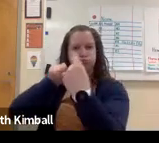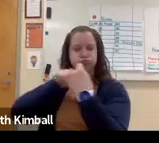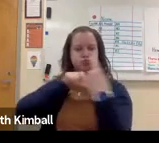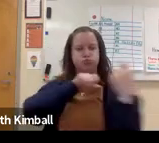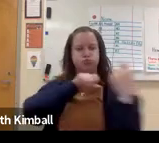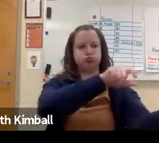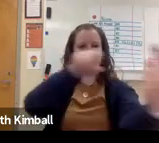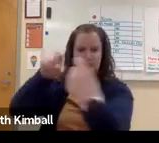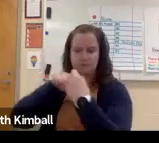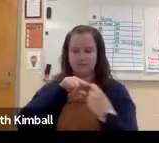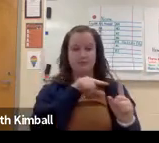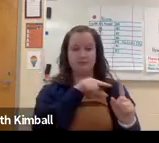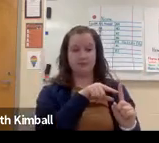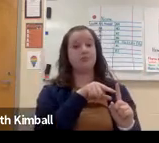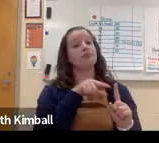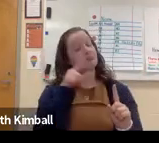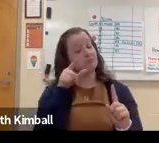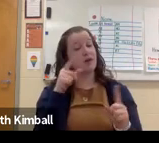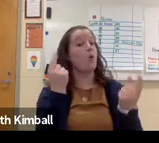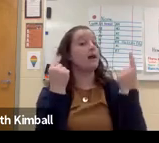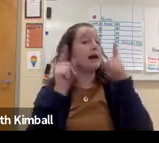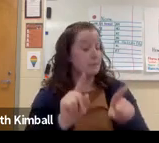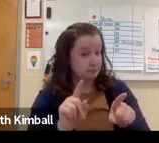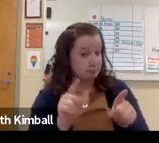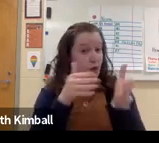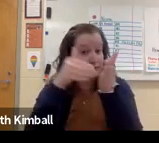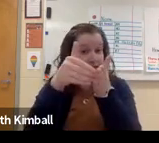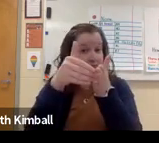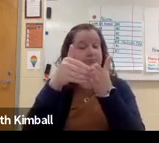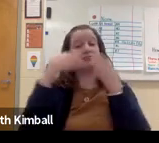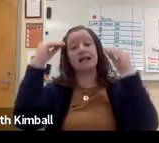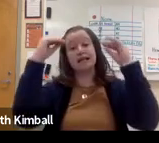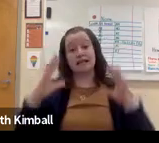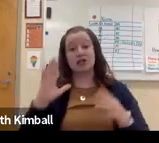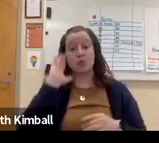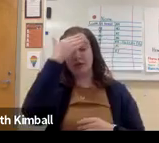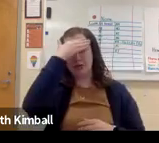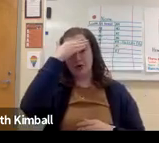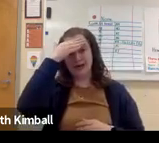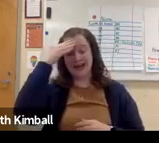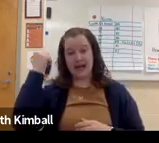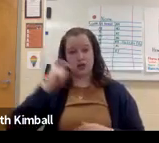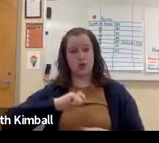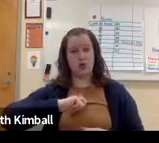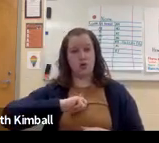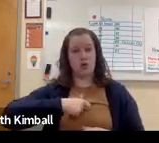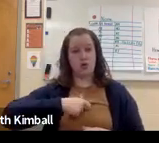Regardless of where the teacher is standing. What happens, often, is the teacher